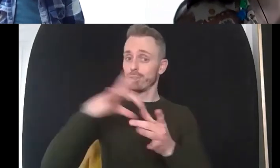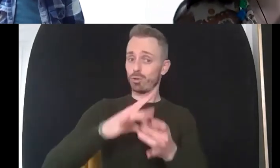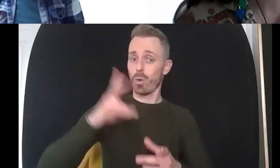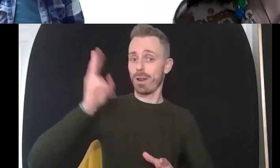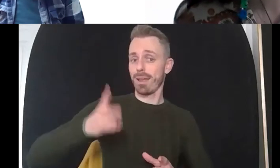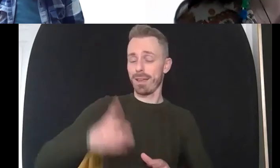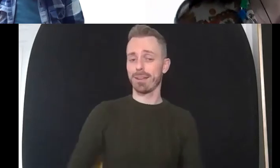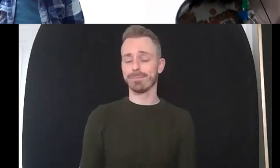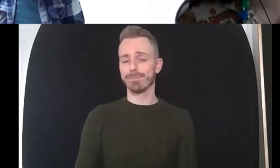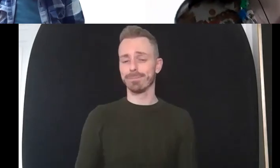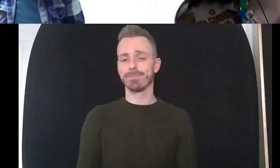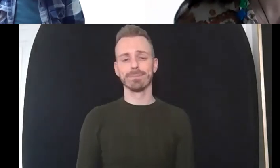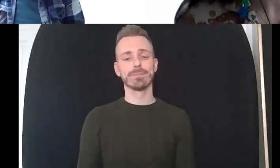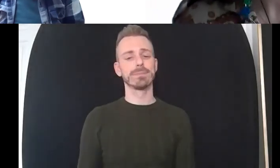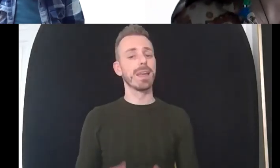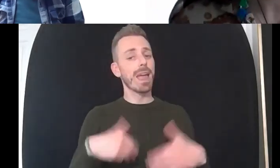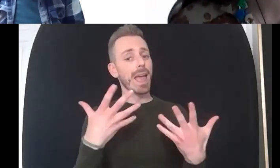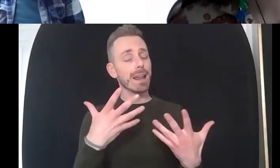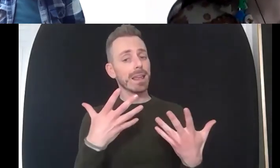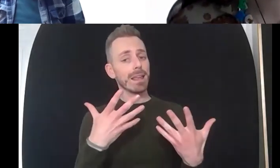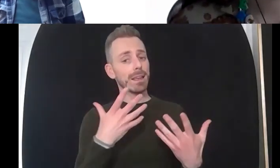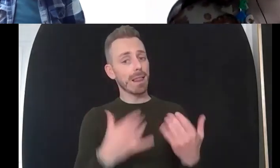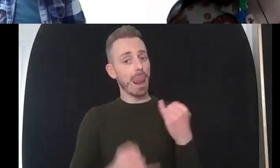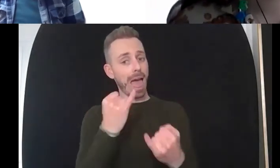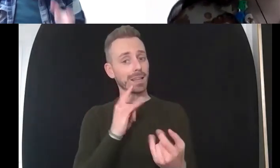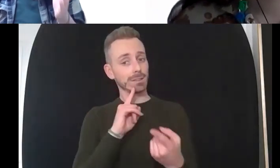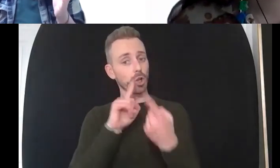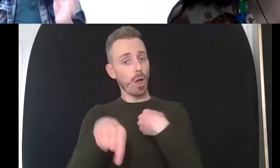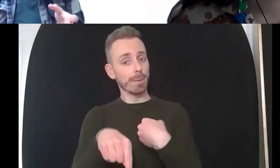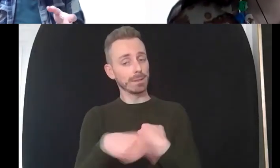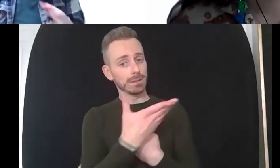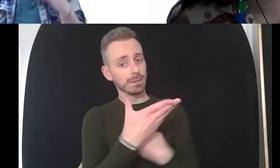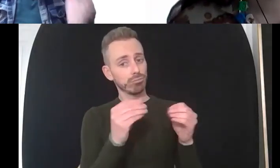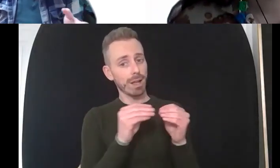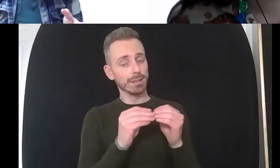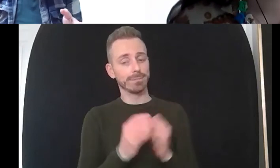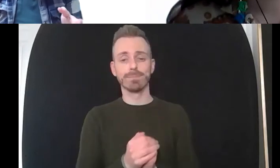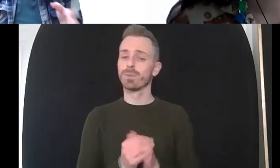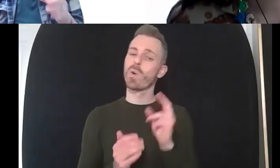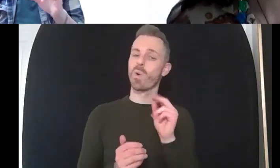any concluding remarks brian no just actually is a pleasure i mean i get excited about all of this